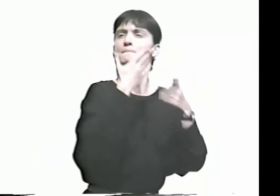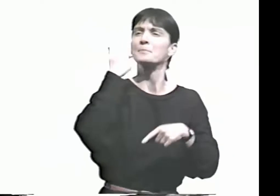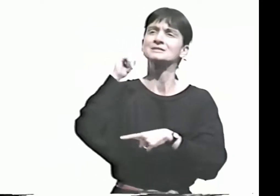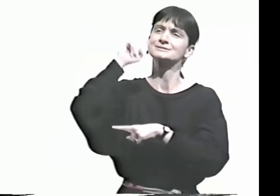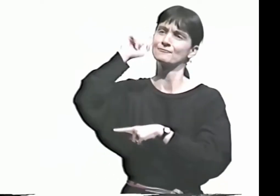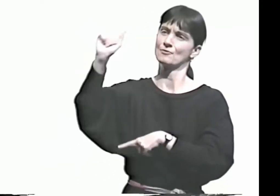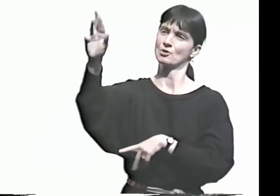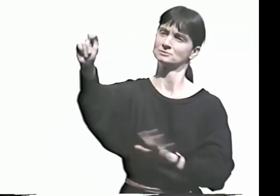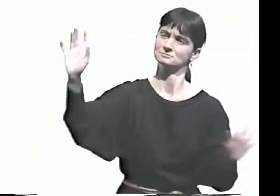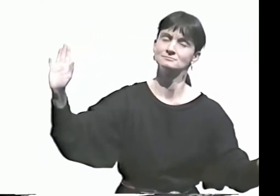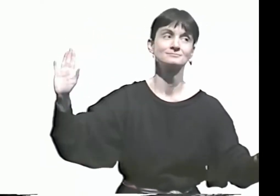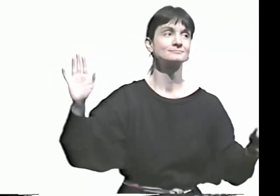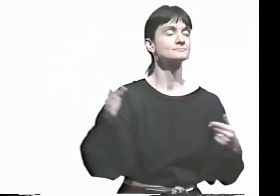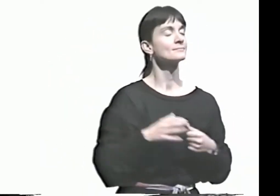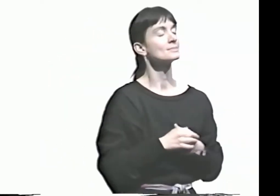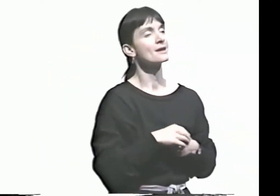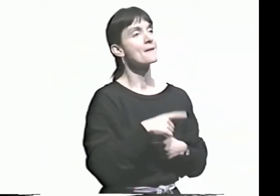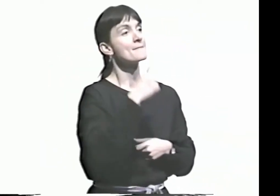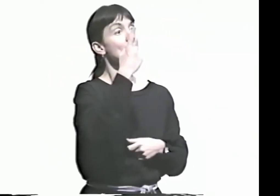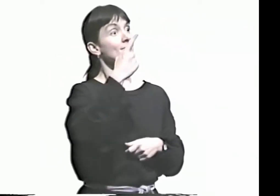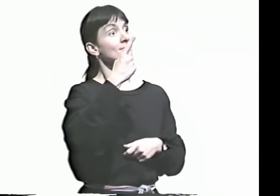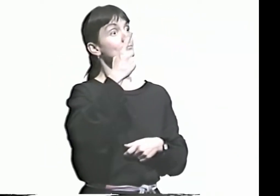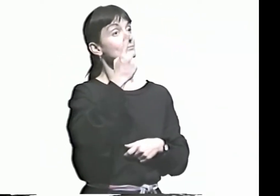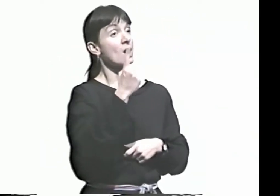PEOPLE SAY, "OH, MAYBE WE SHOULD SIGN "DEAF ART" LIKE THIS."